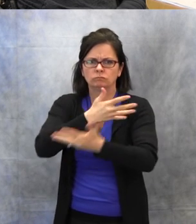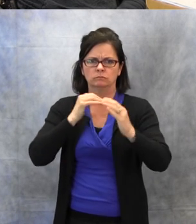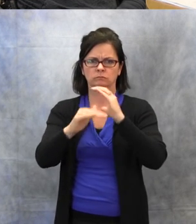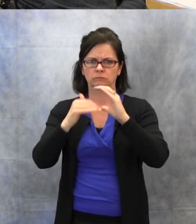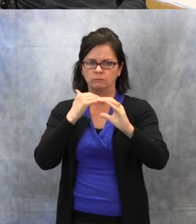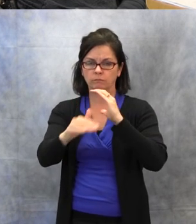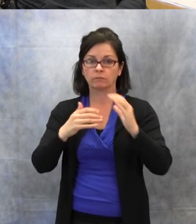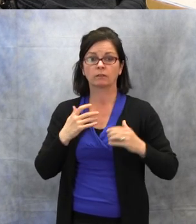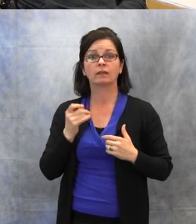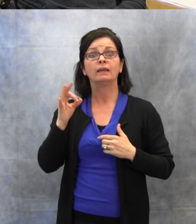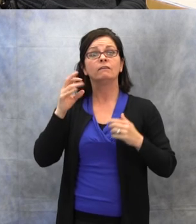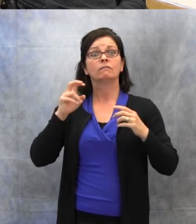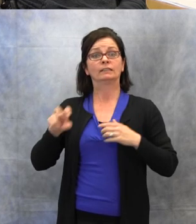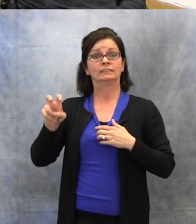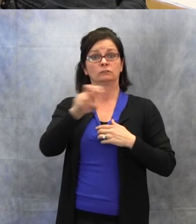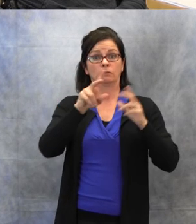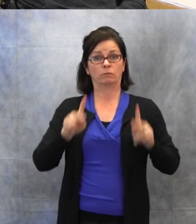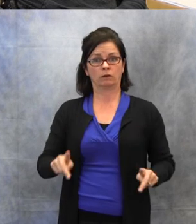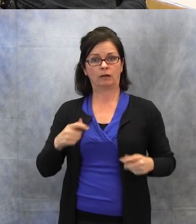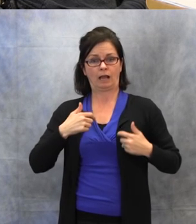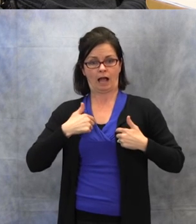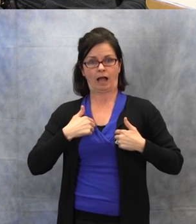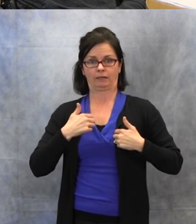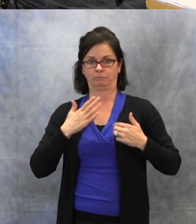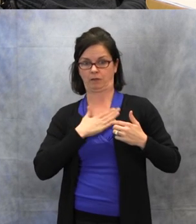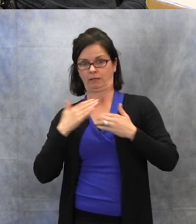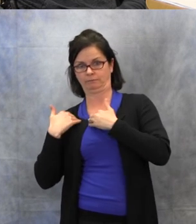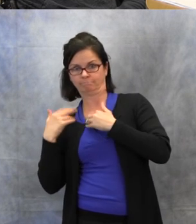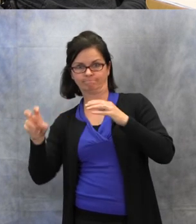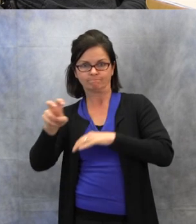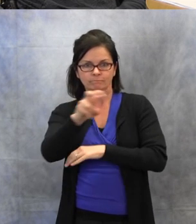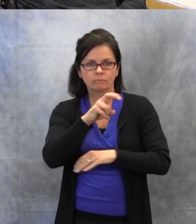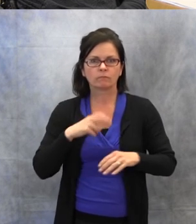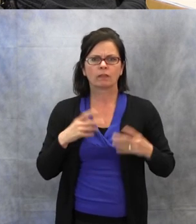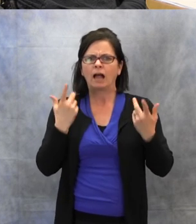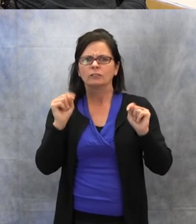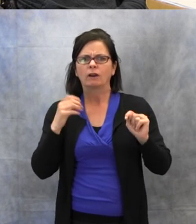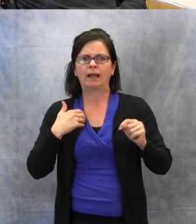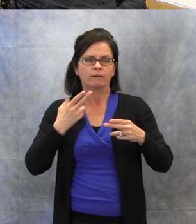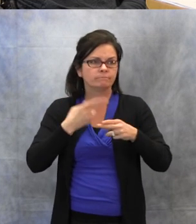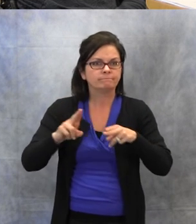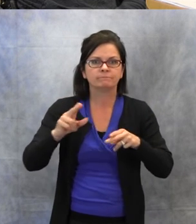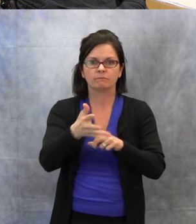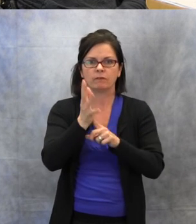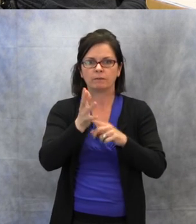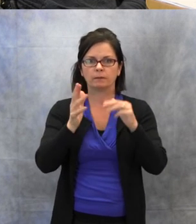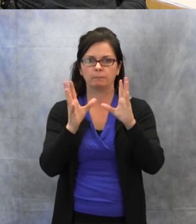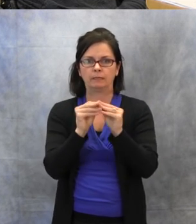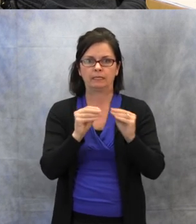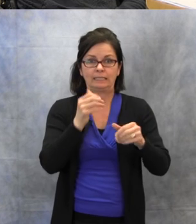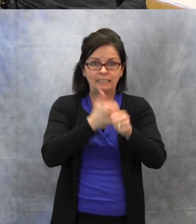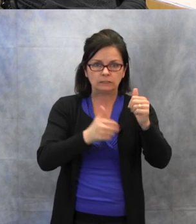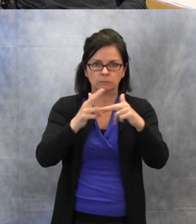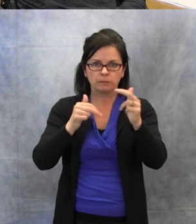when I'm going from building to building, I try to have just a five minute meeting when I can. I meet with the classroom teacher